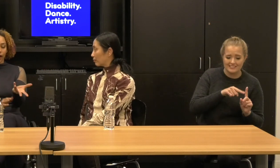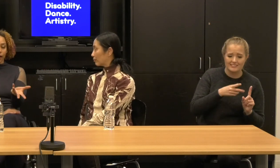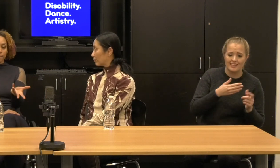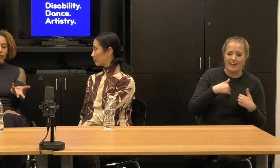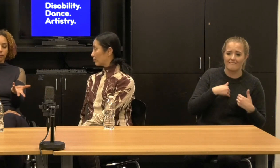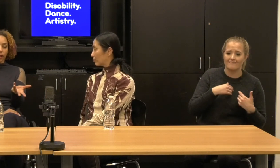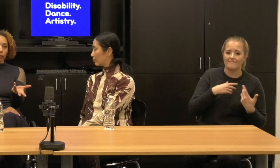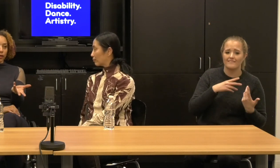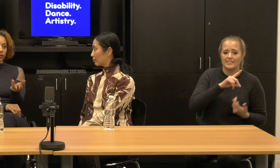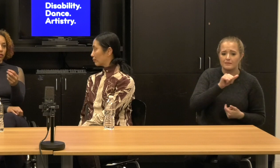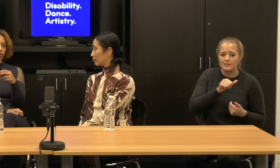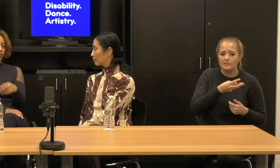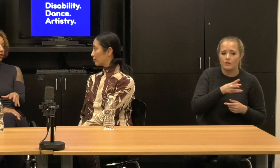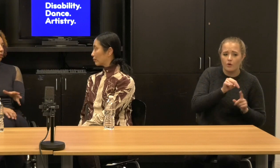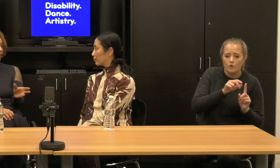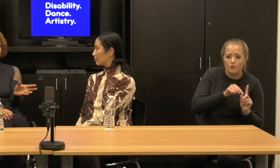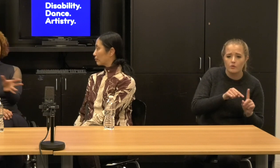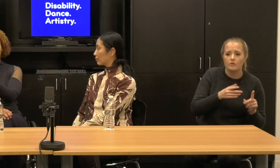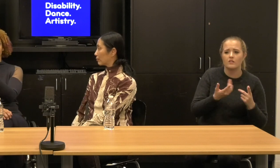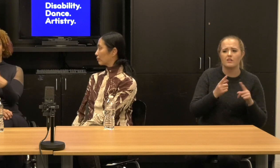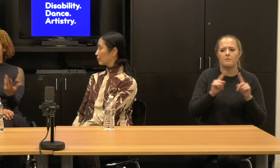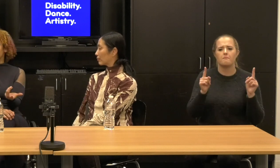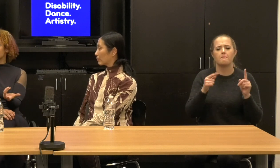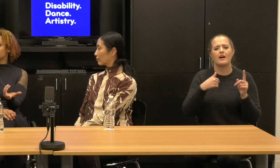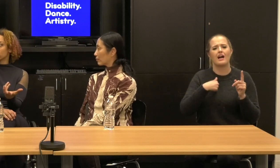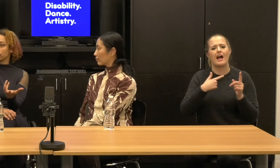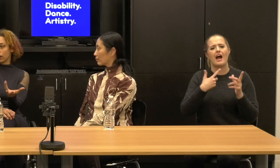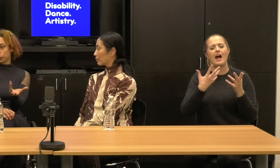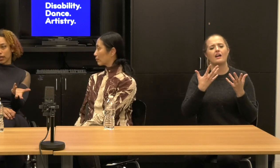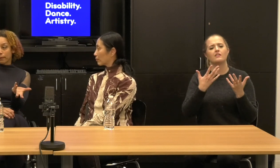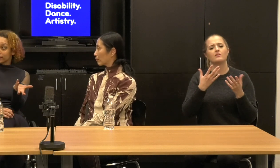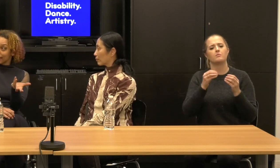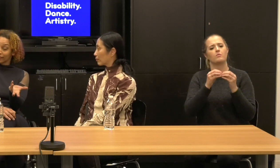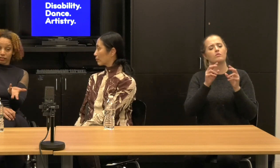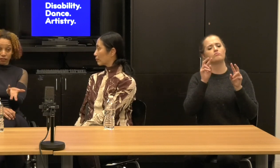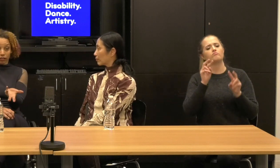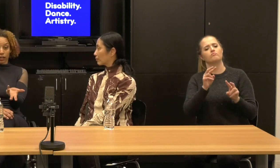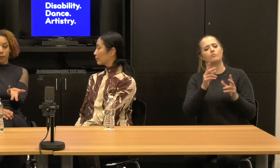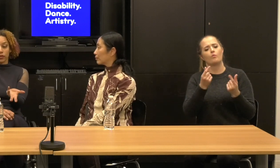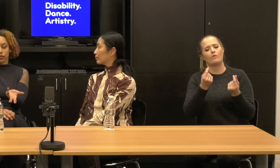But my, my question is to assume those as, as facts and to us what happens next and so